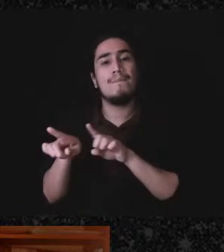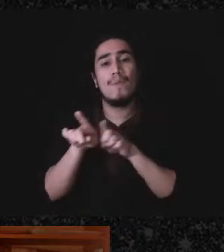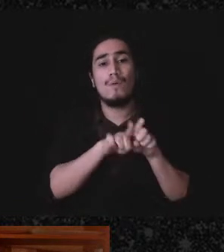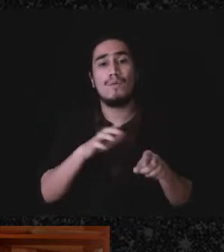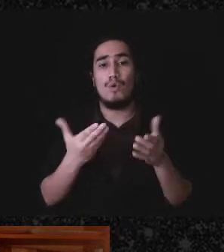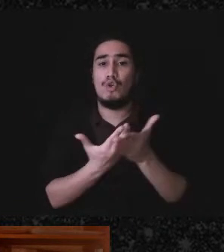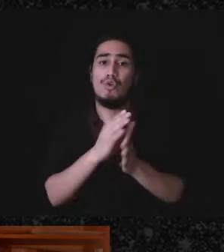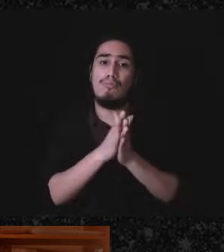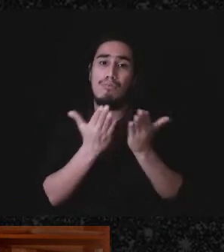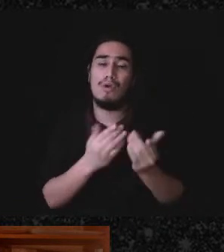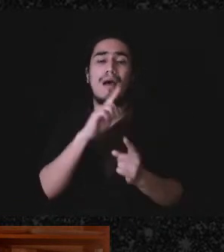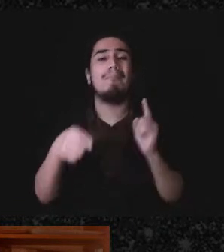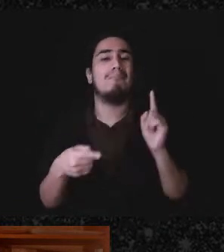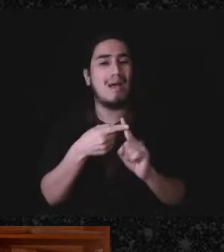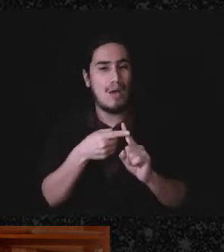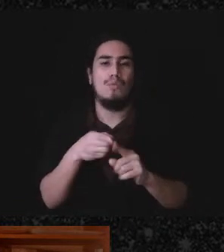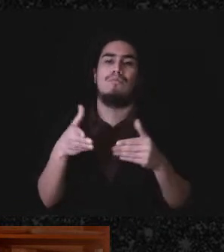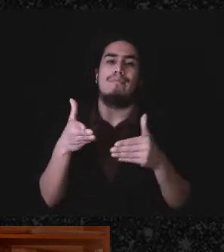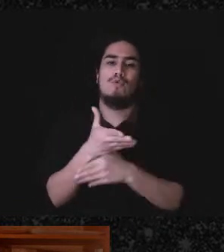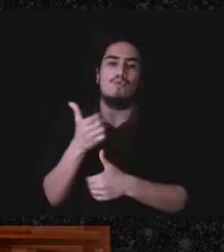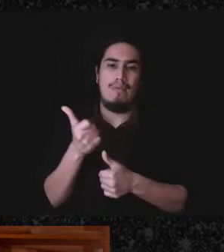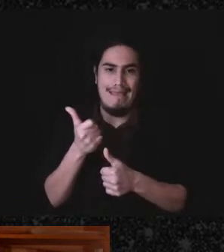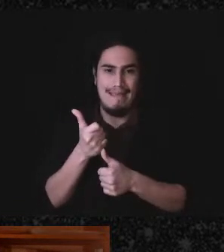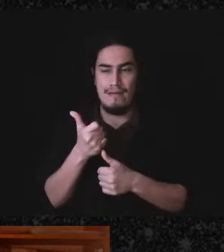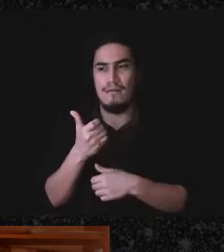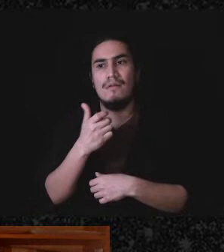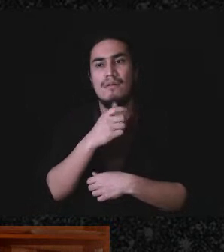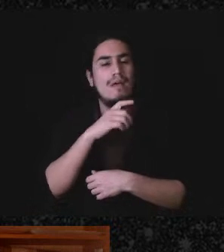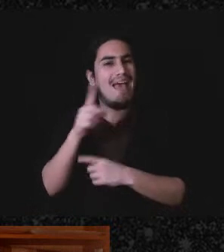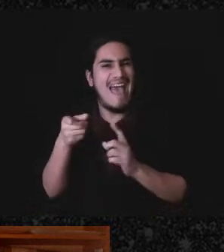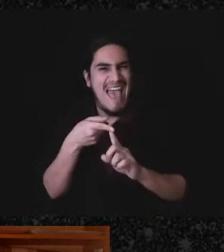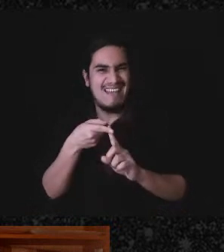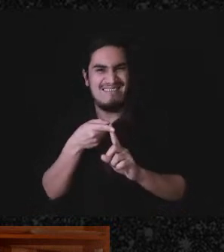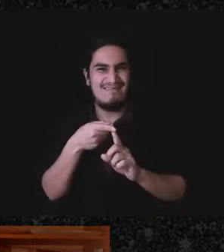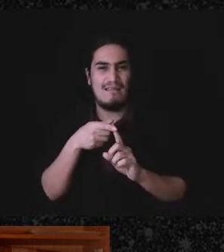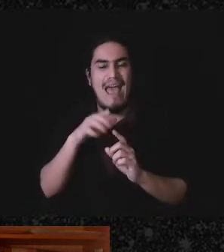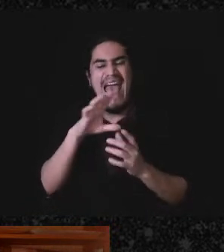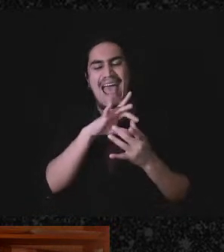is like about these questions in a general way and has some specific tools, and I'll